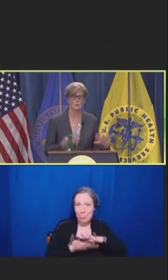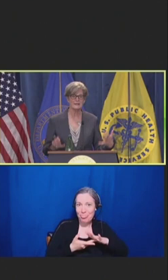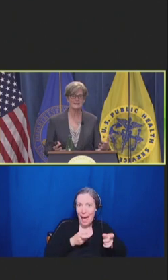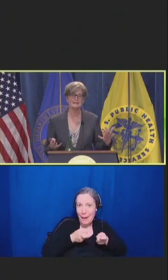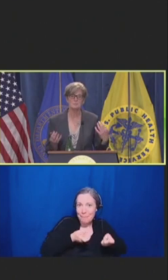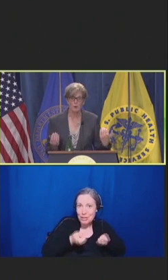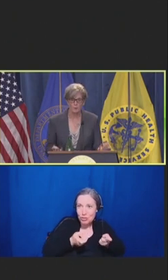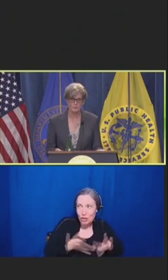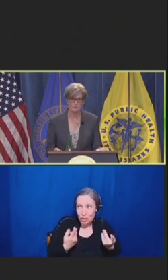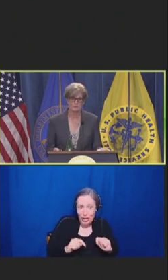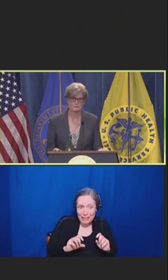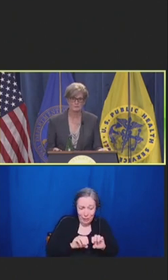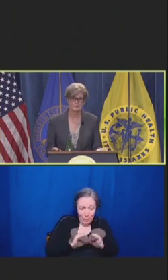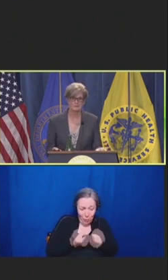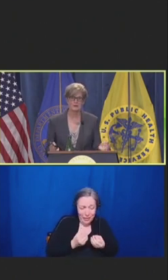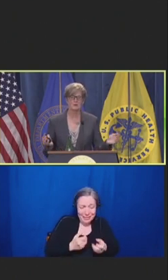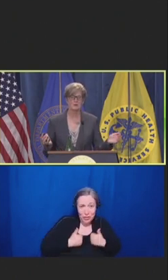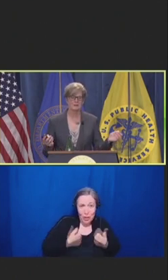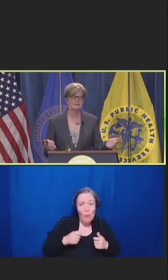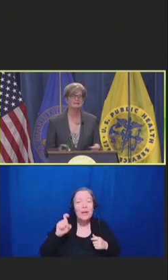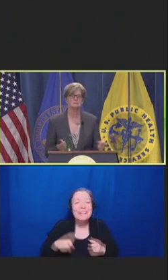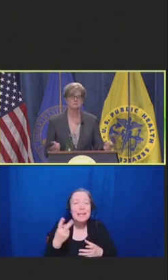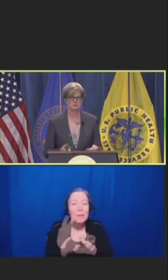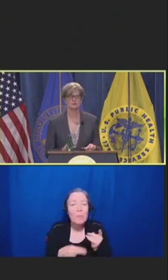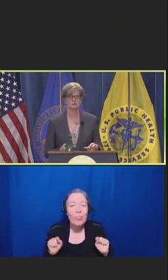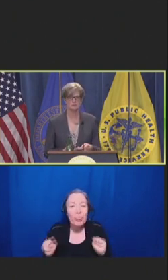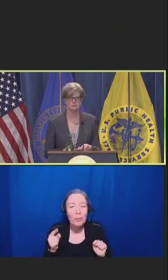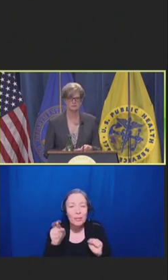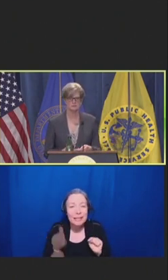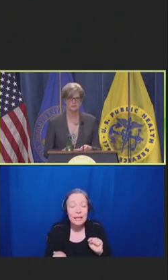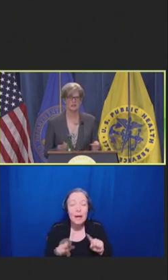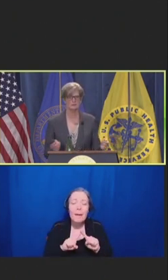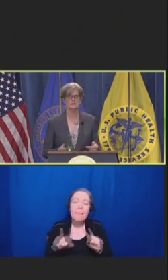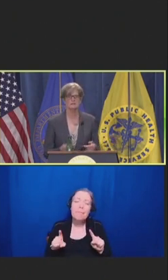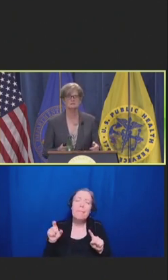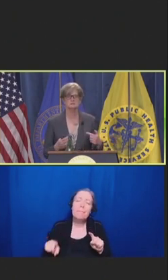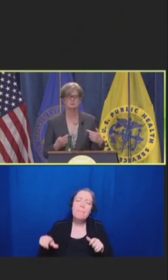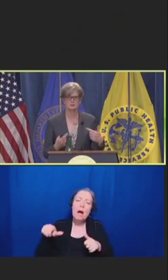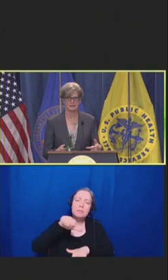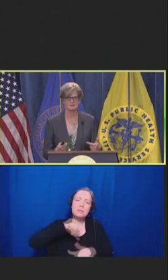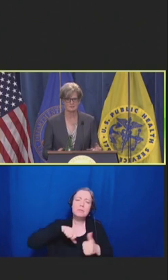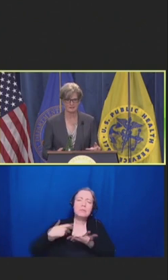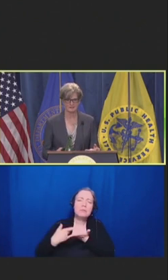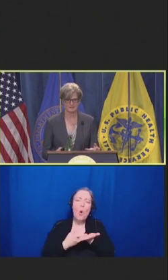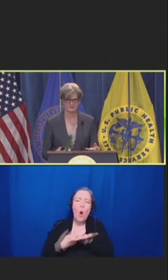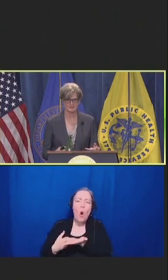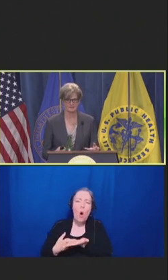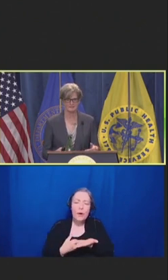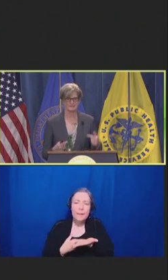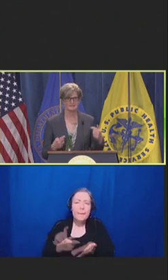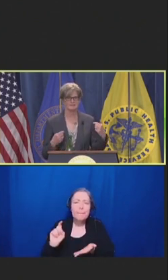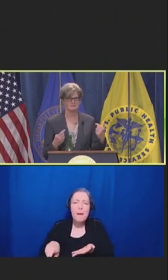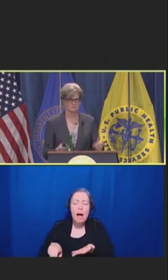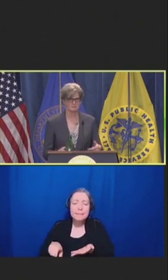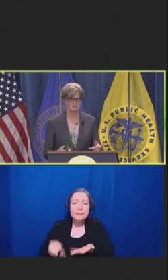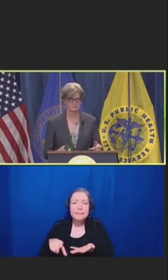We need both. But we need them to talk to each other, and we need them to reconcile the differences